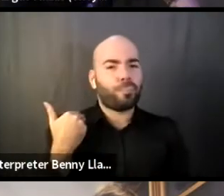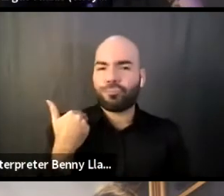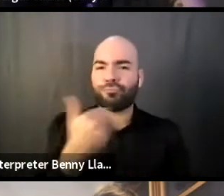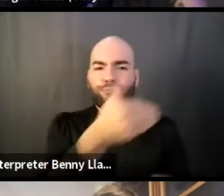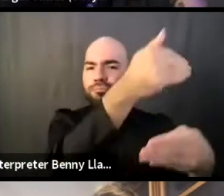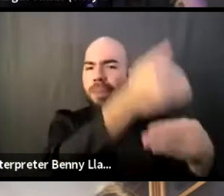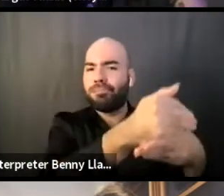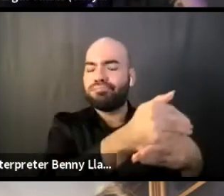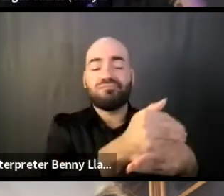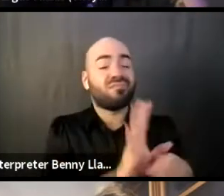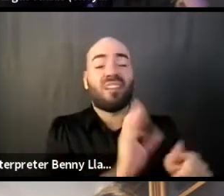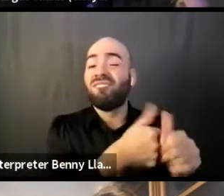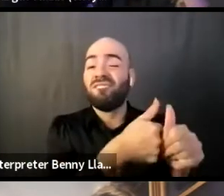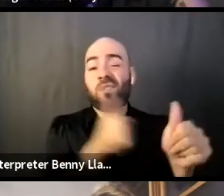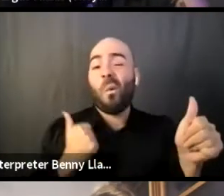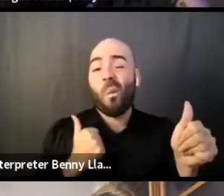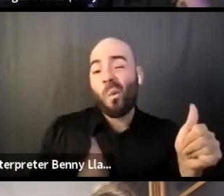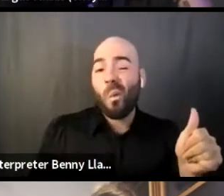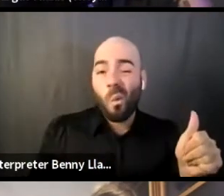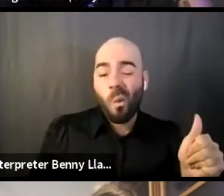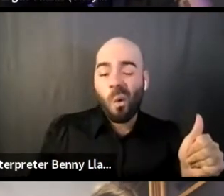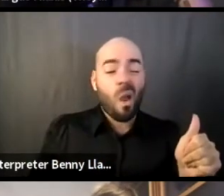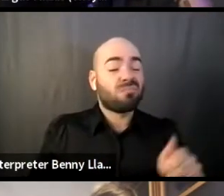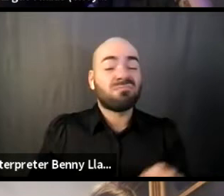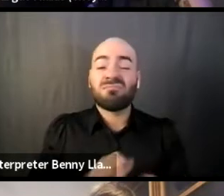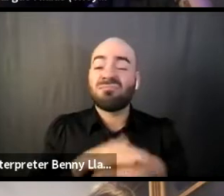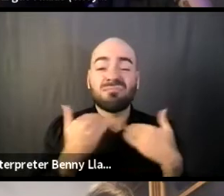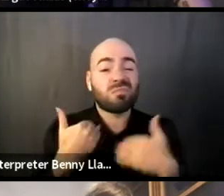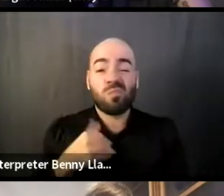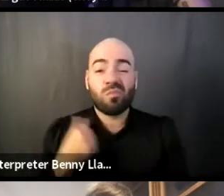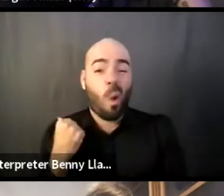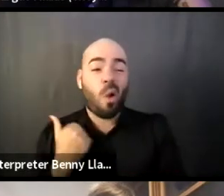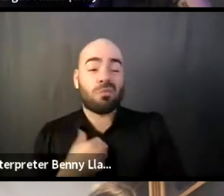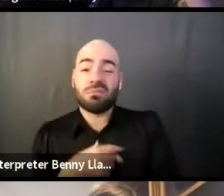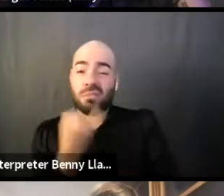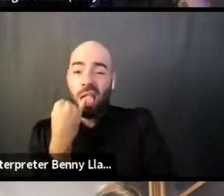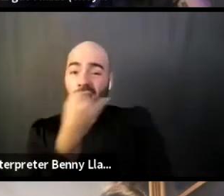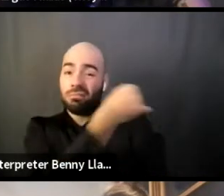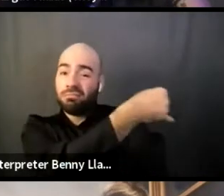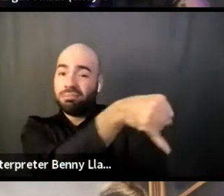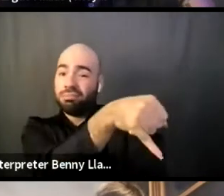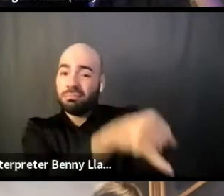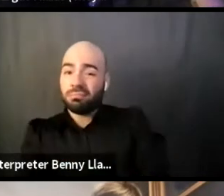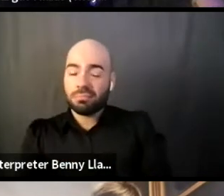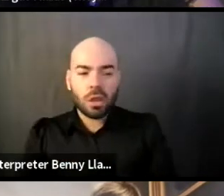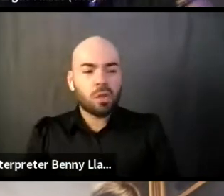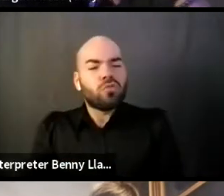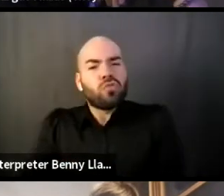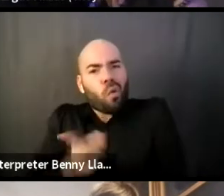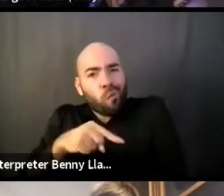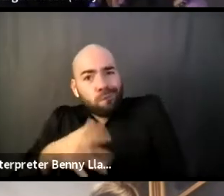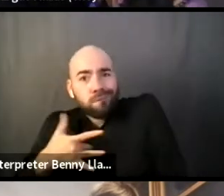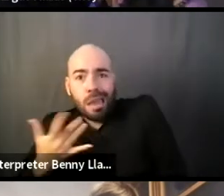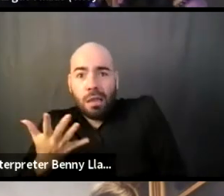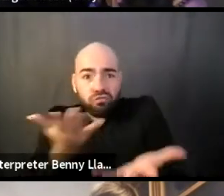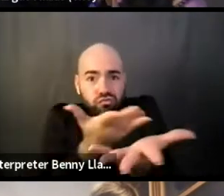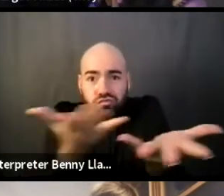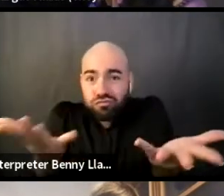Like I wouldn't touch it with a 10 foot pole? So anyone that feels moved to speak, you're more than welcome.